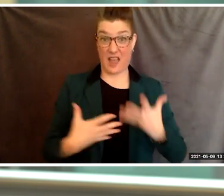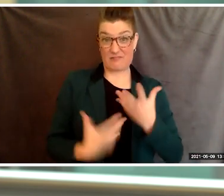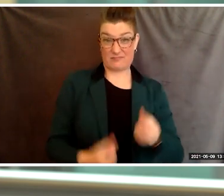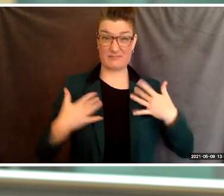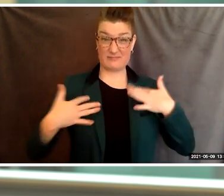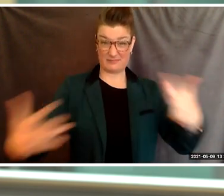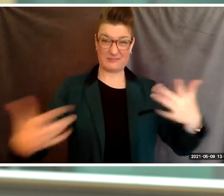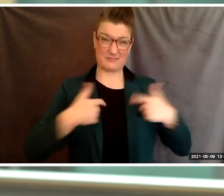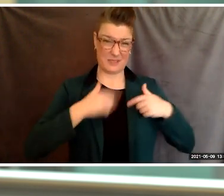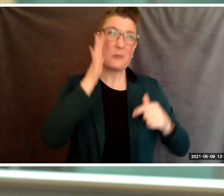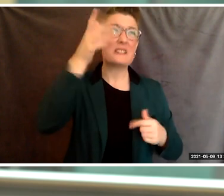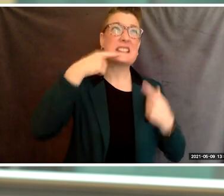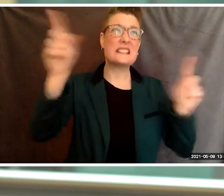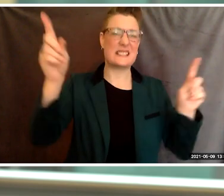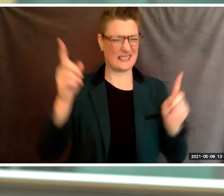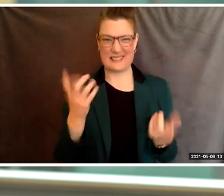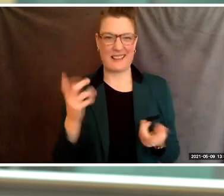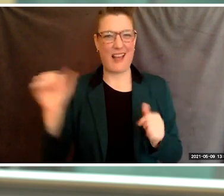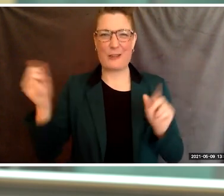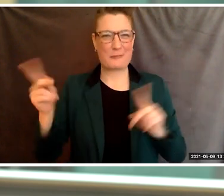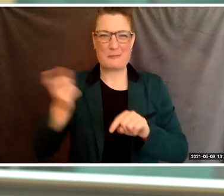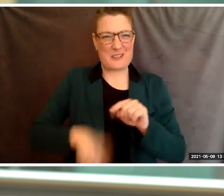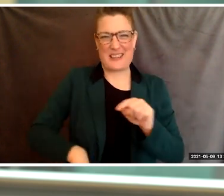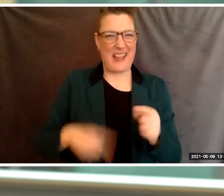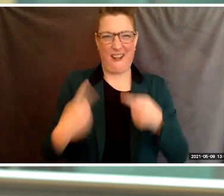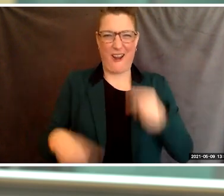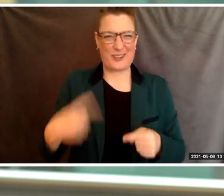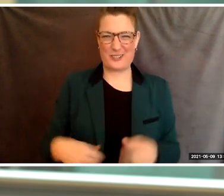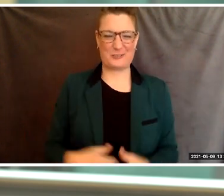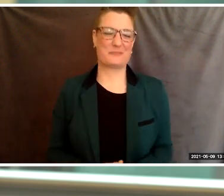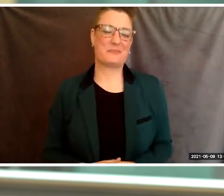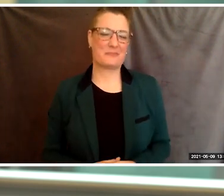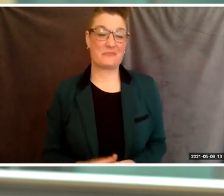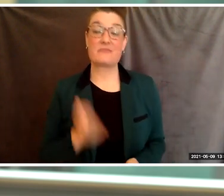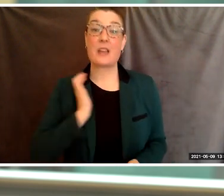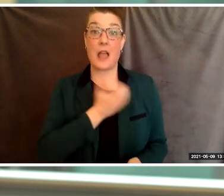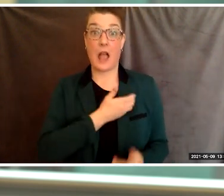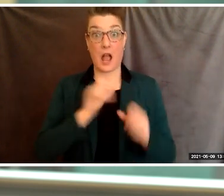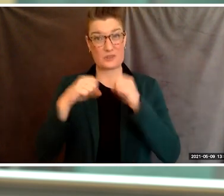than any of the skeptics. Our society has a way of telling the disabled and the different